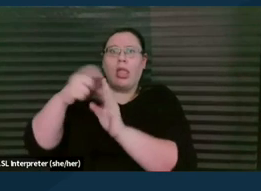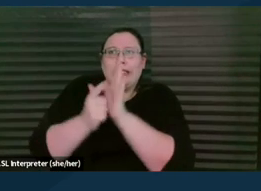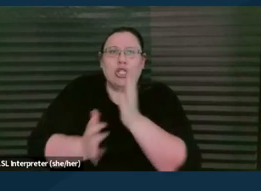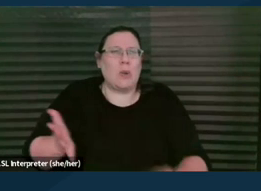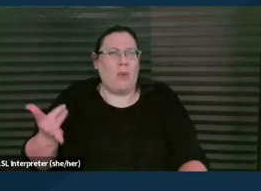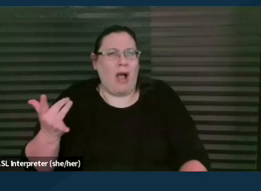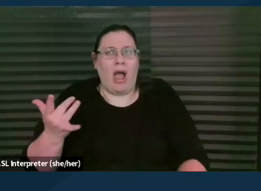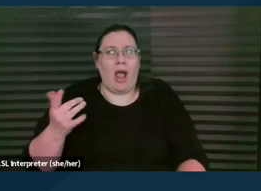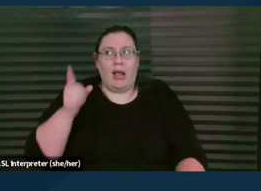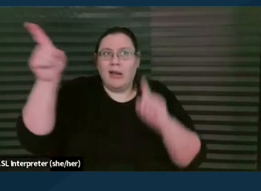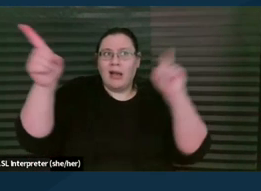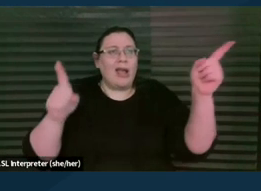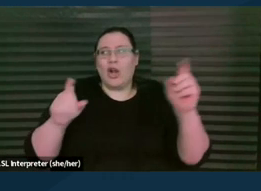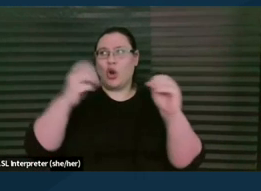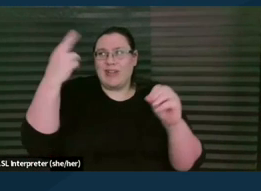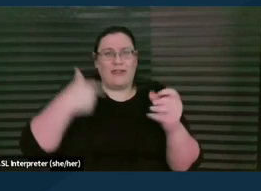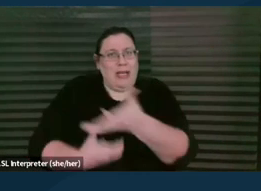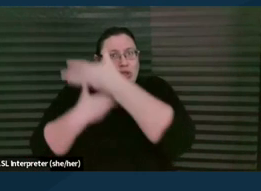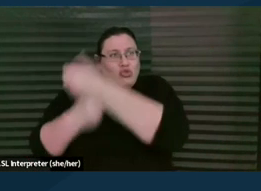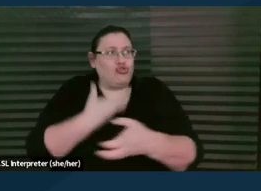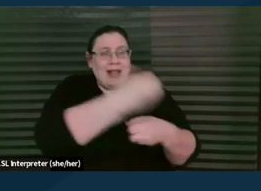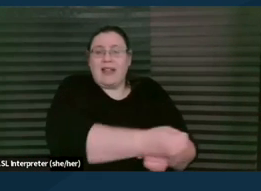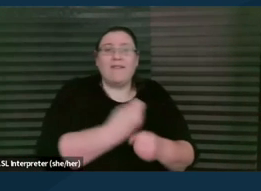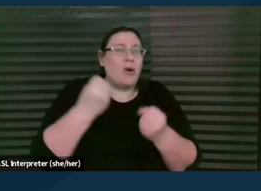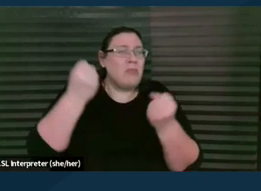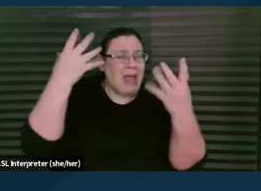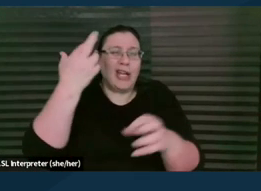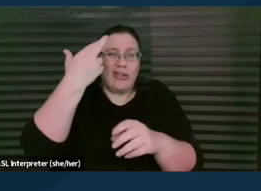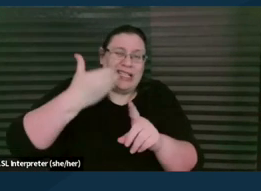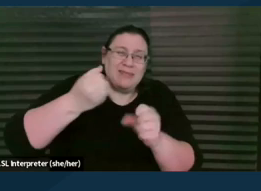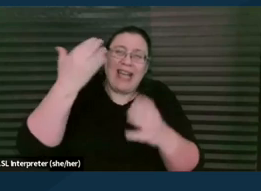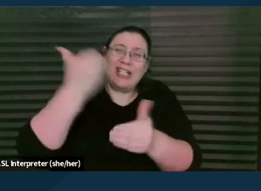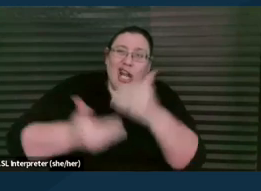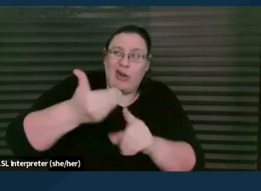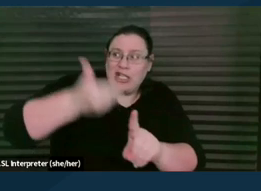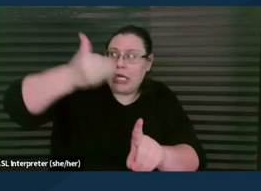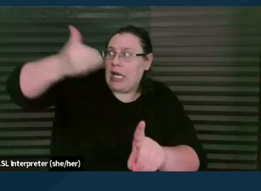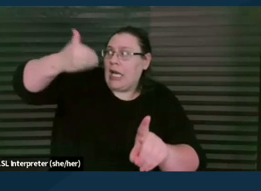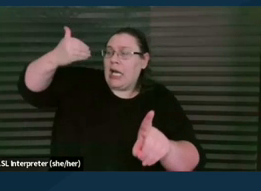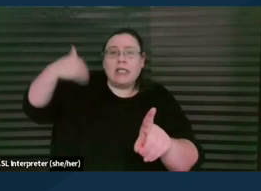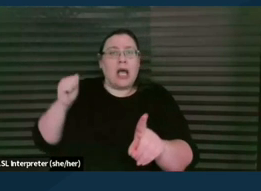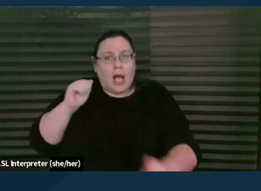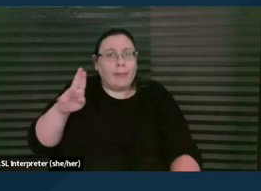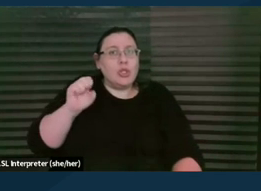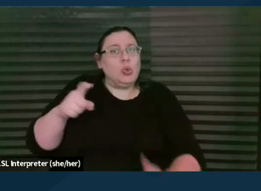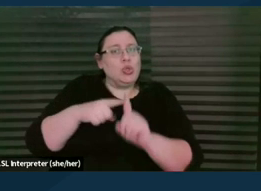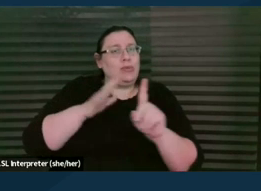in these institutions. There's a long, intergenerational history here. And so we play an important role,